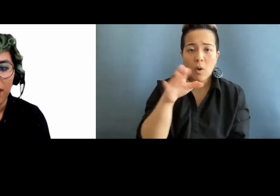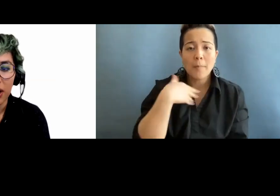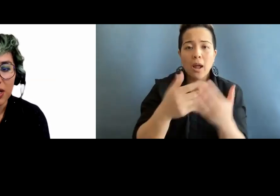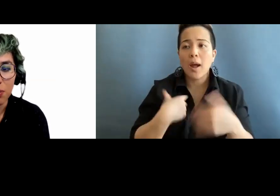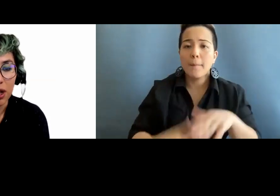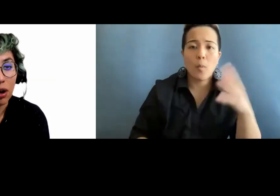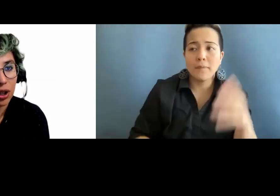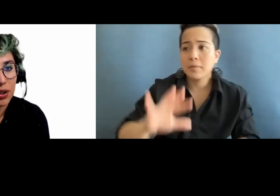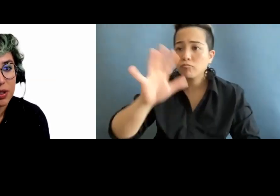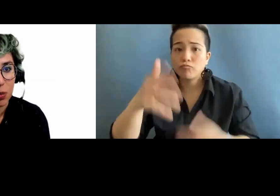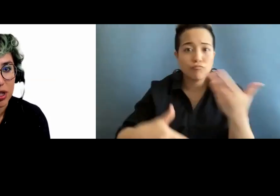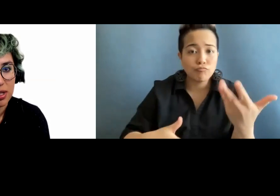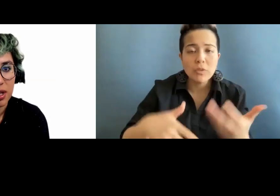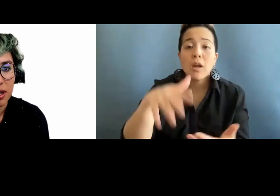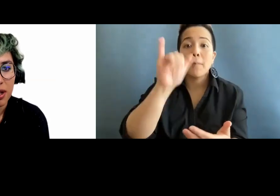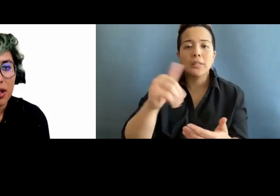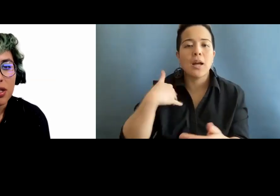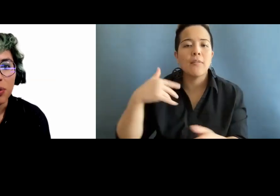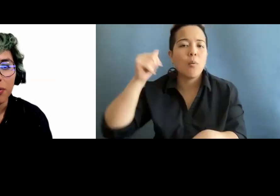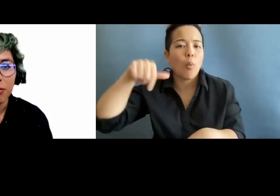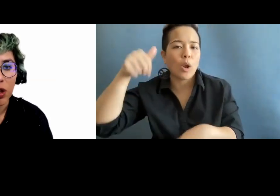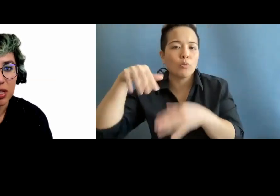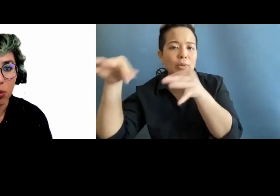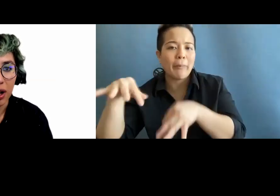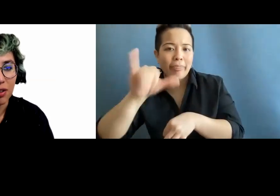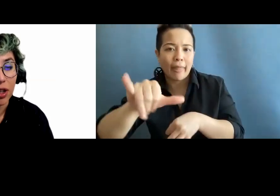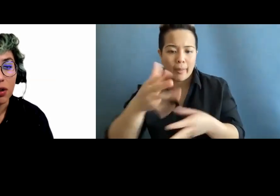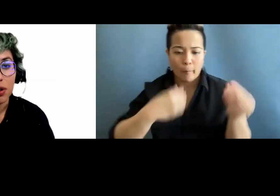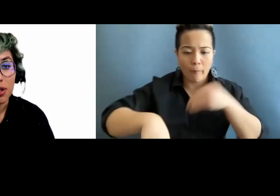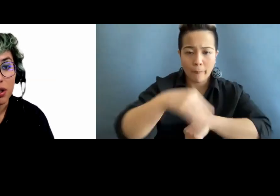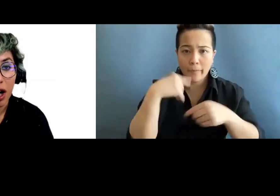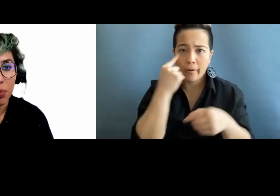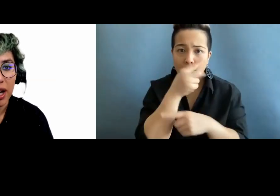There needs to be audio descriptions. Once in a while, the video should stop,